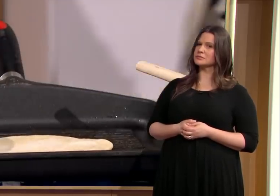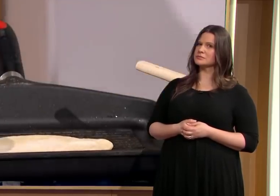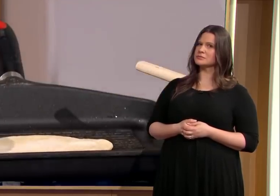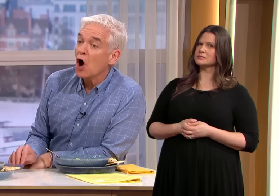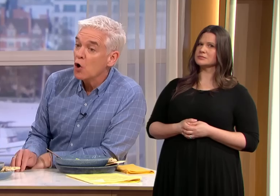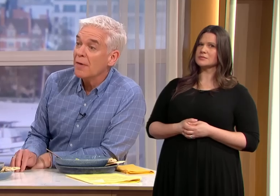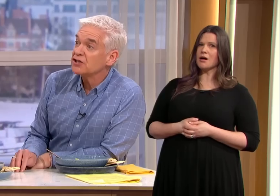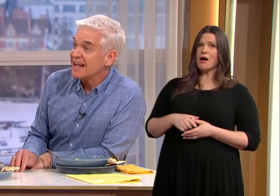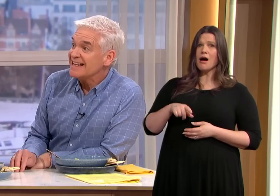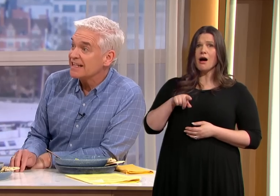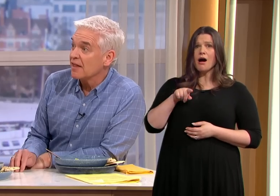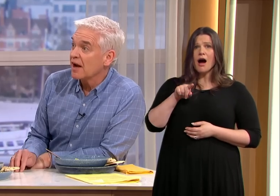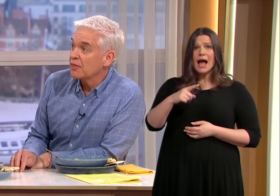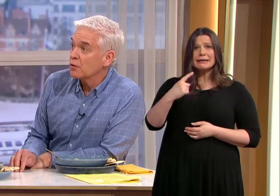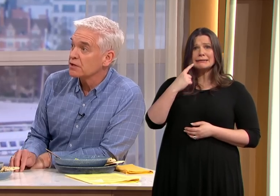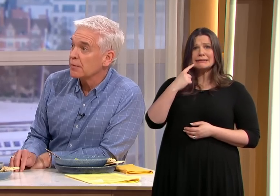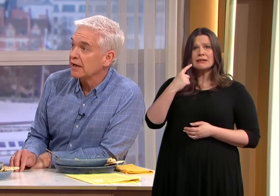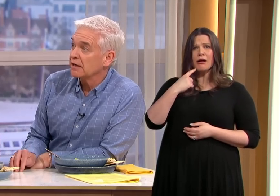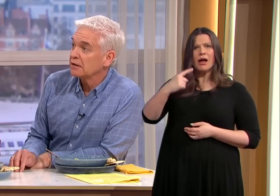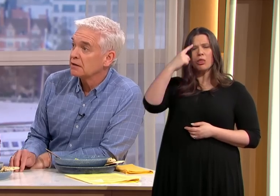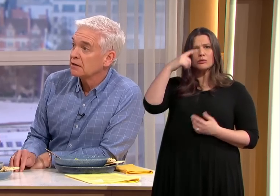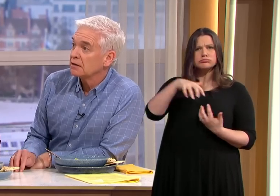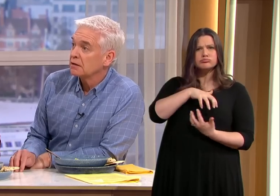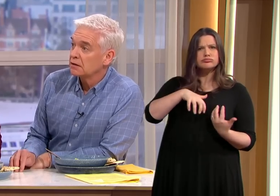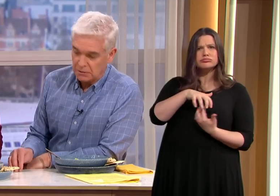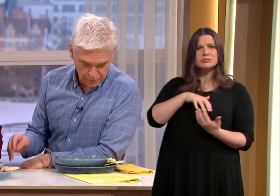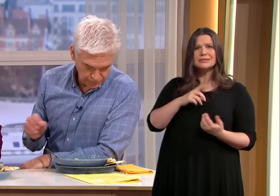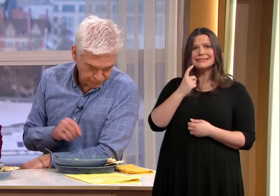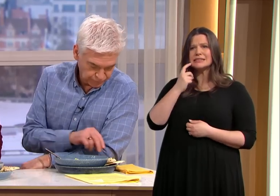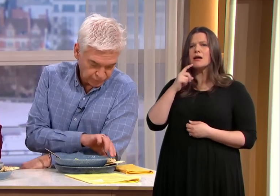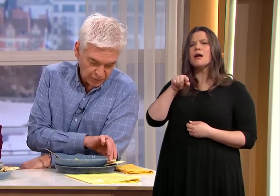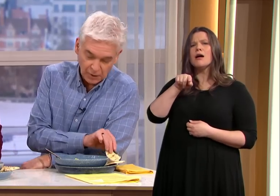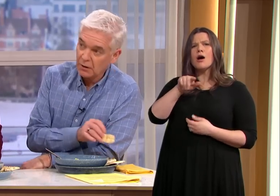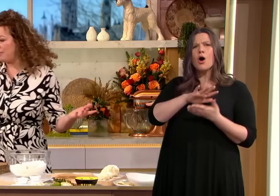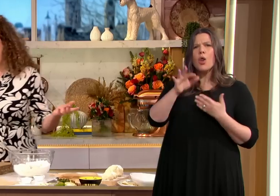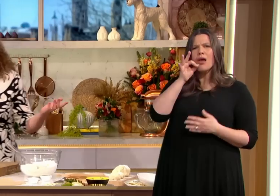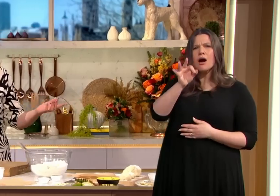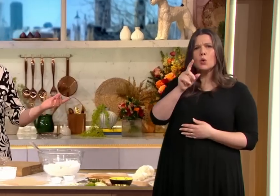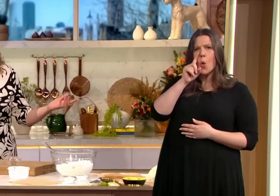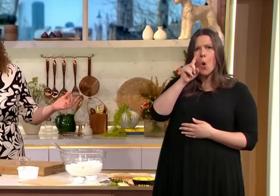so easier than I thought it was going to be and is there oil in there a little bit a little bit